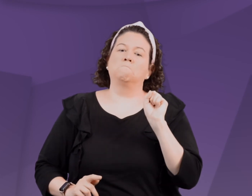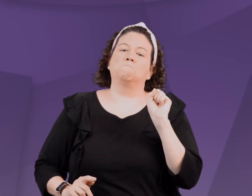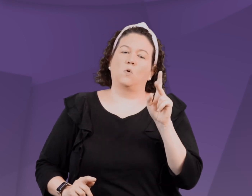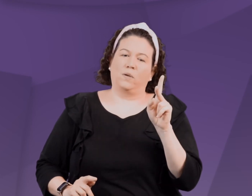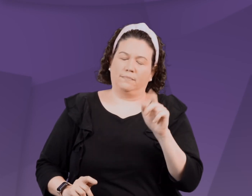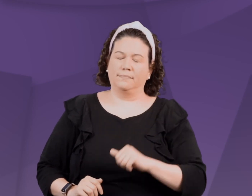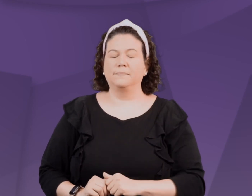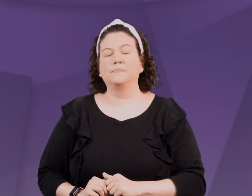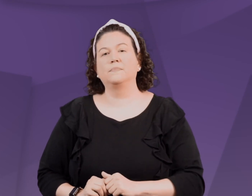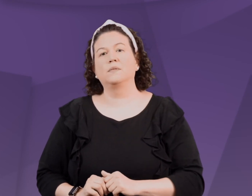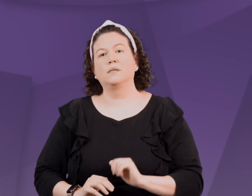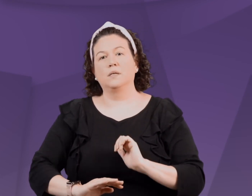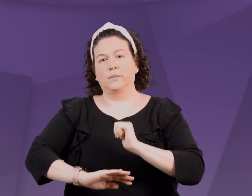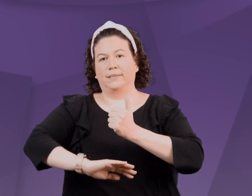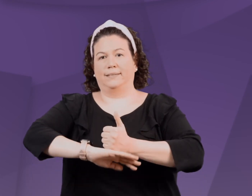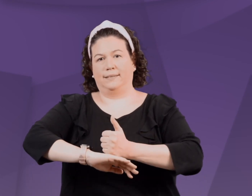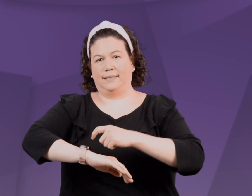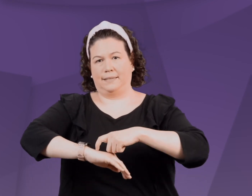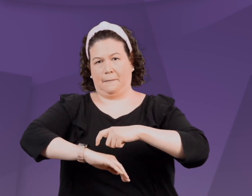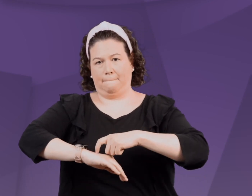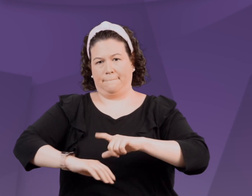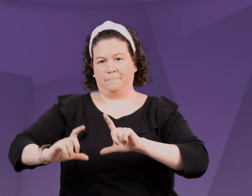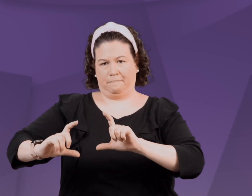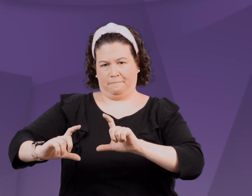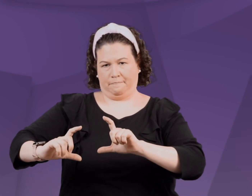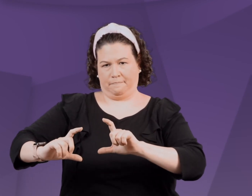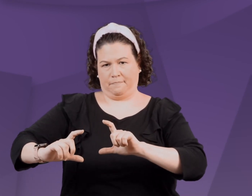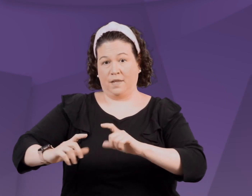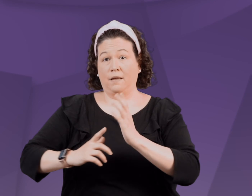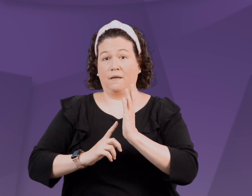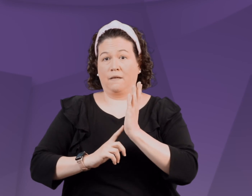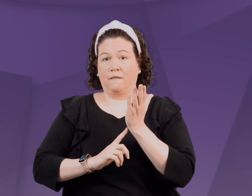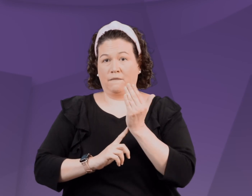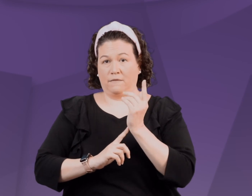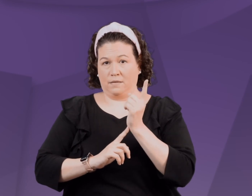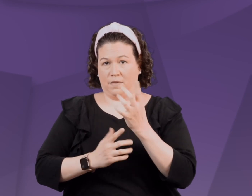We set the timer and when we came back together, she was able to make decisions